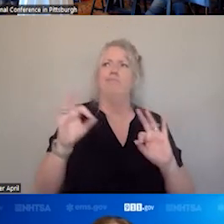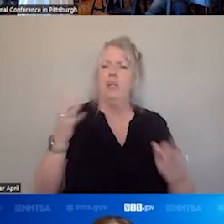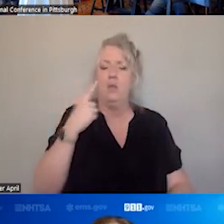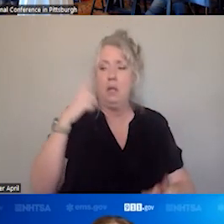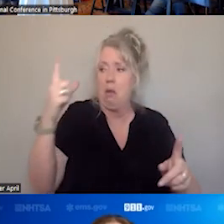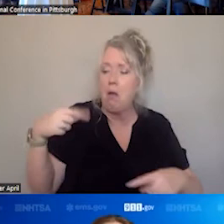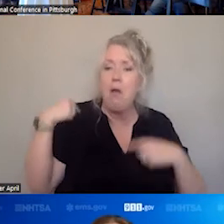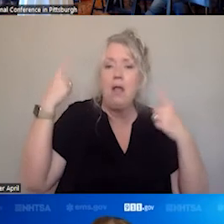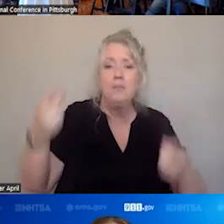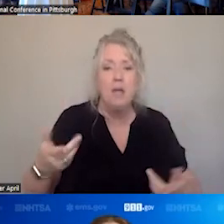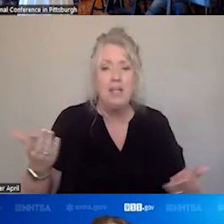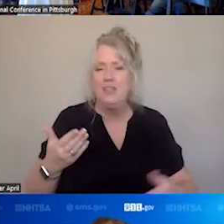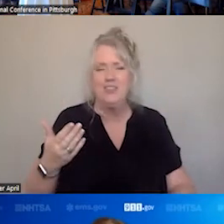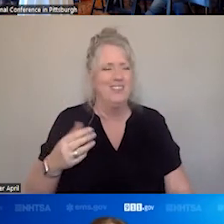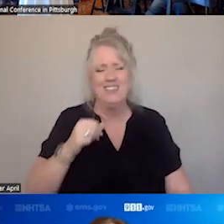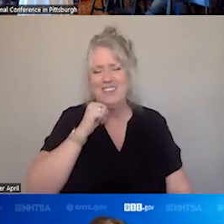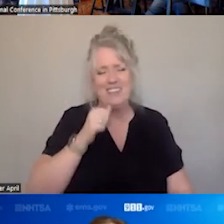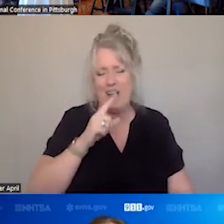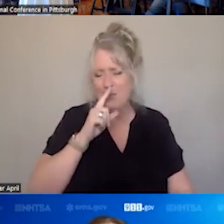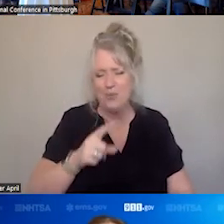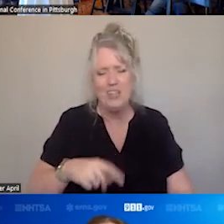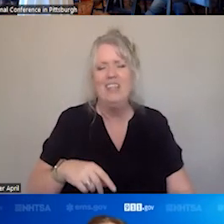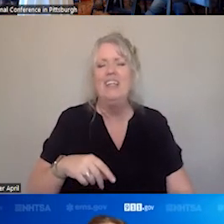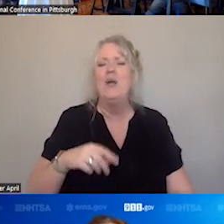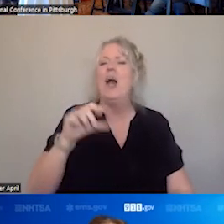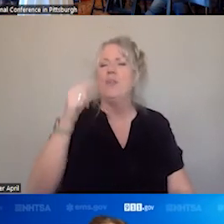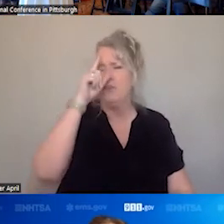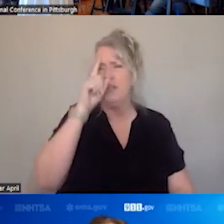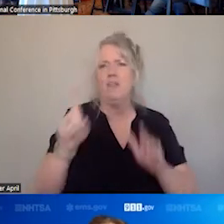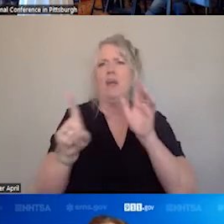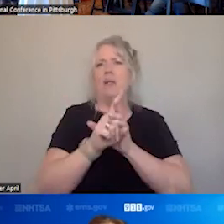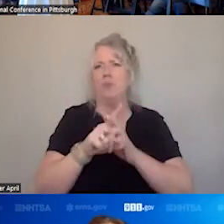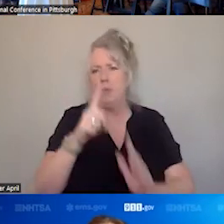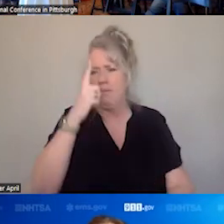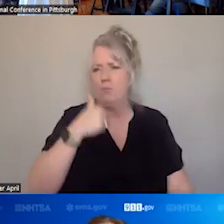AND THAT'S NOT THE CASE. THE OTHER THING THOUGH, THAT COMES TO MIND FOR ME IS THAT AS WE REALLY